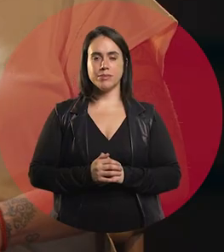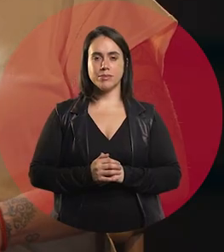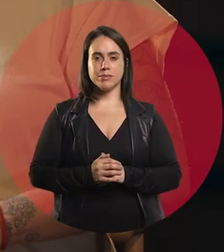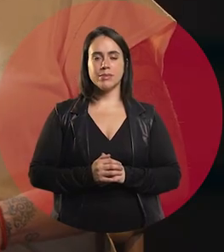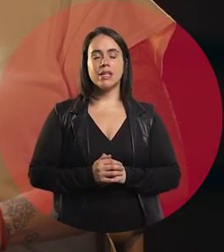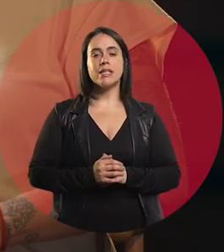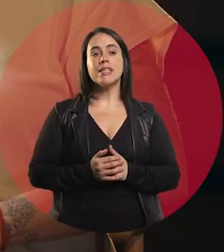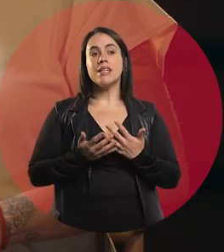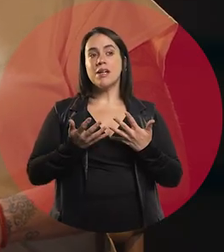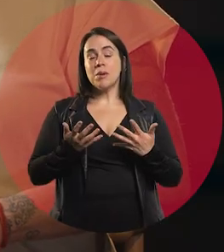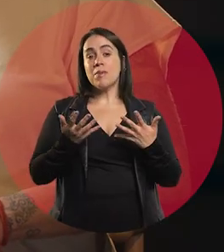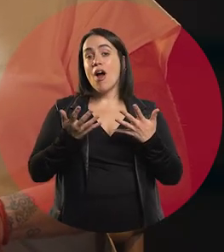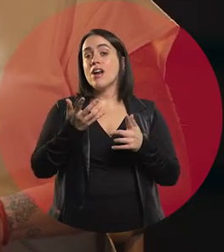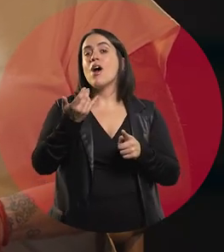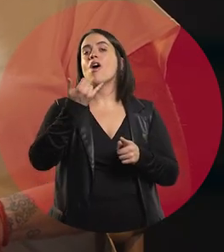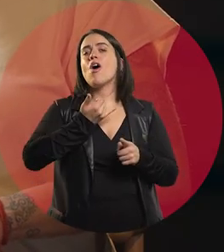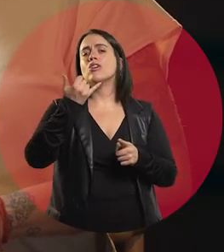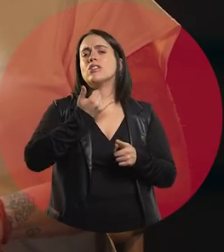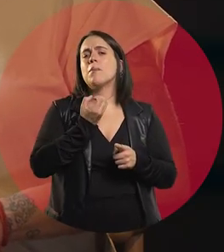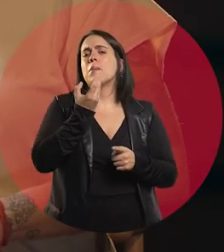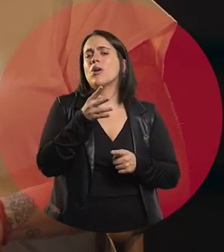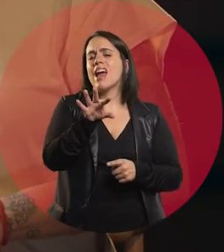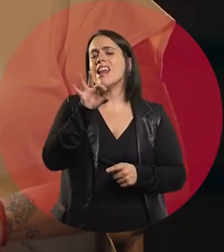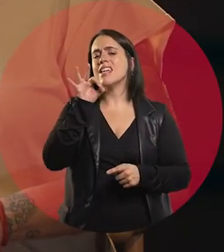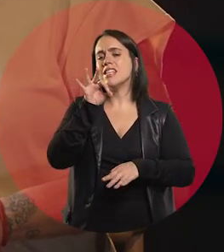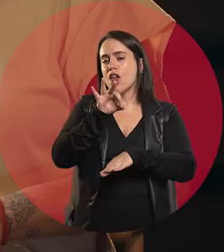Tell me, Gabriel, why pediatrics?